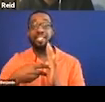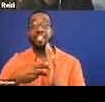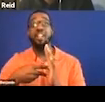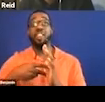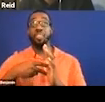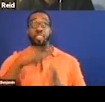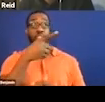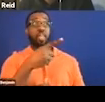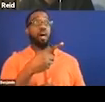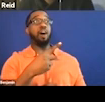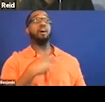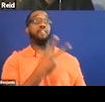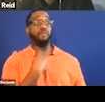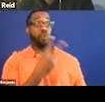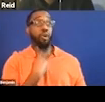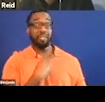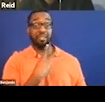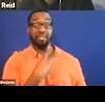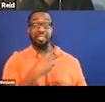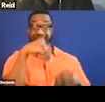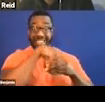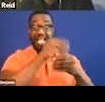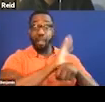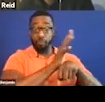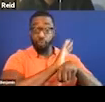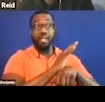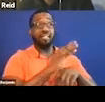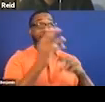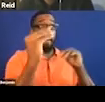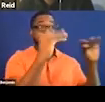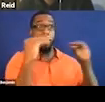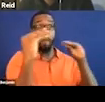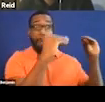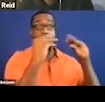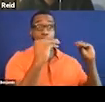Good audio description actually is creative. It's artistic.